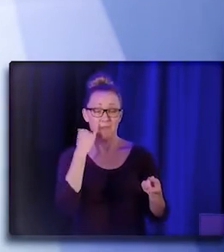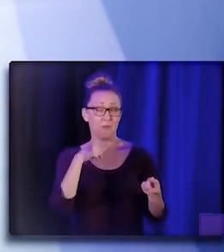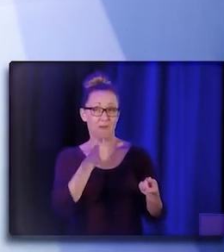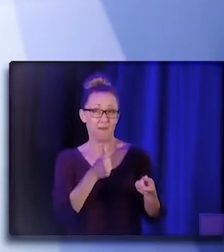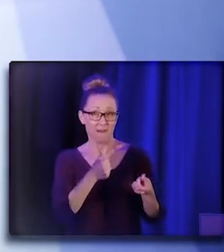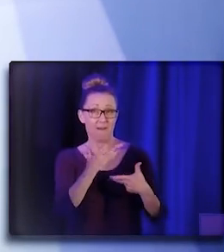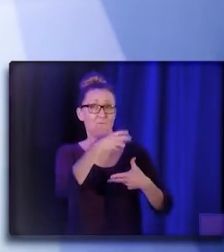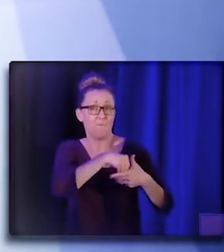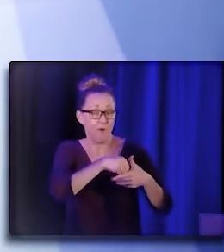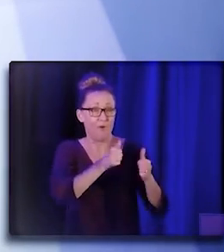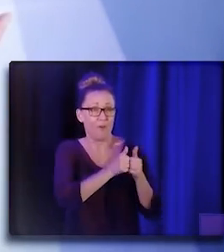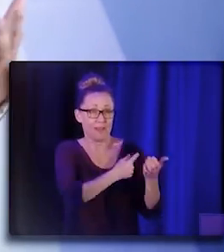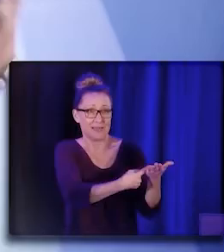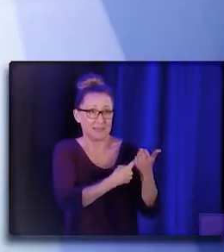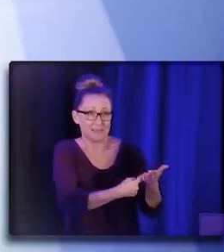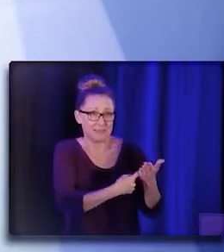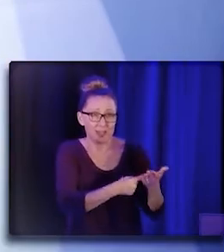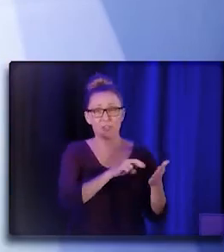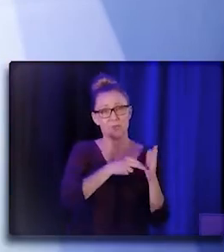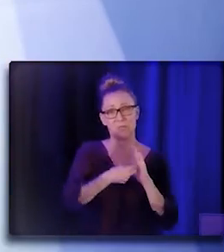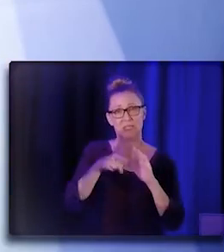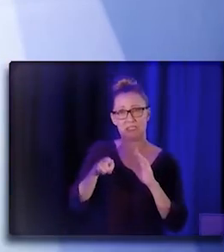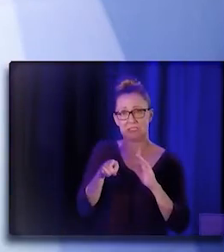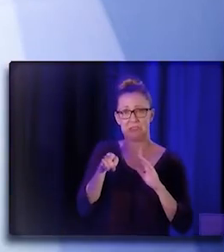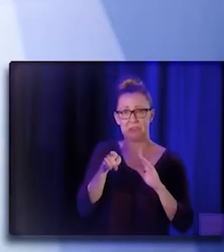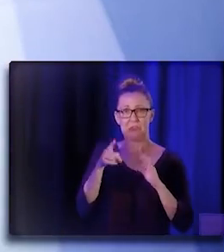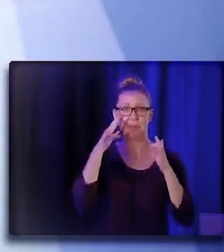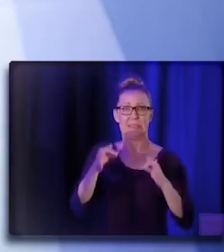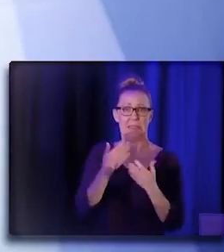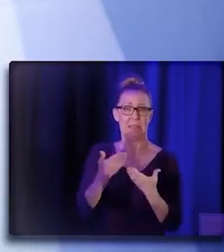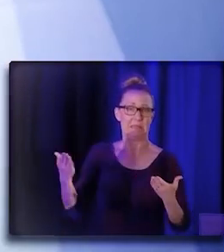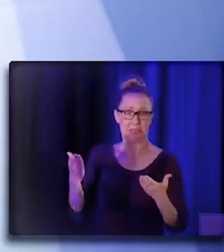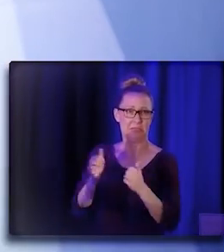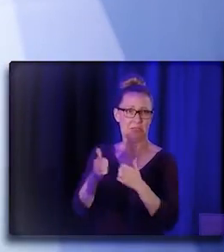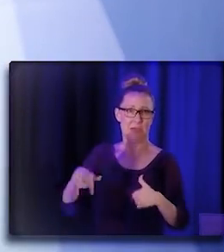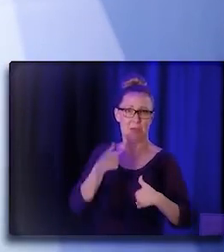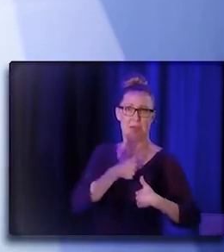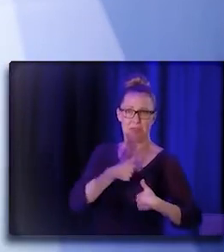And so, you know, how are we bringing in CHW/P/Rs to more of these conversations?